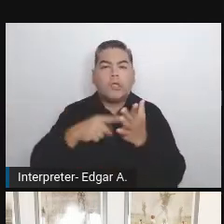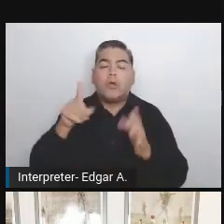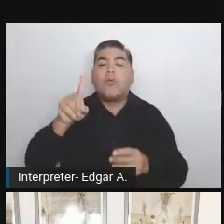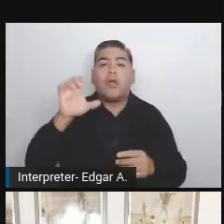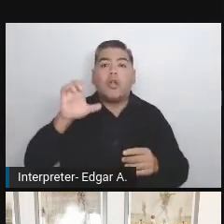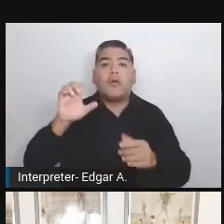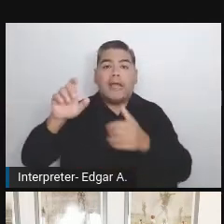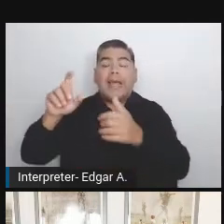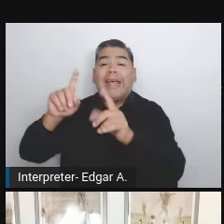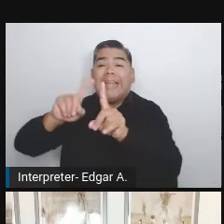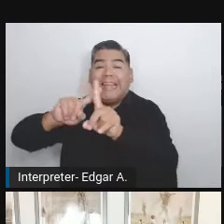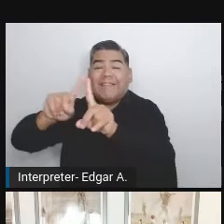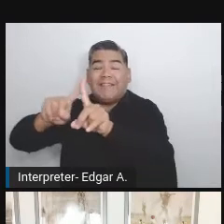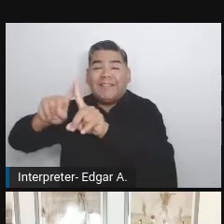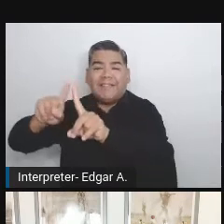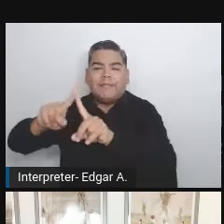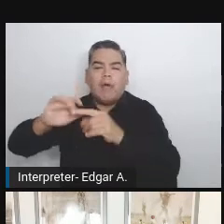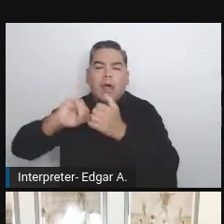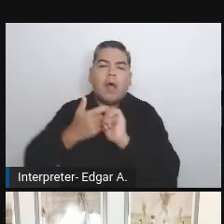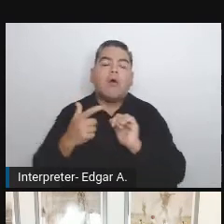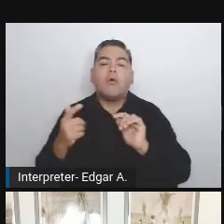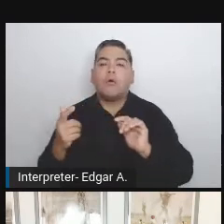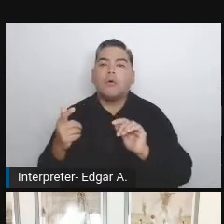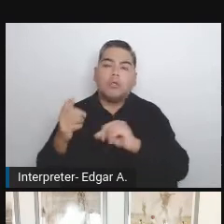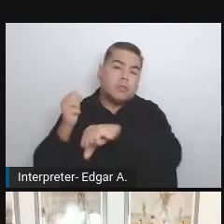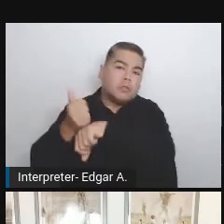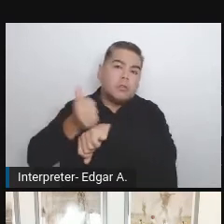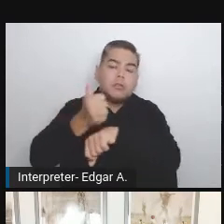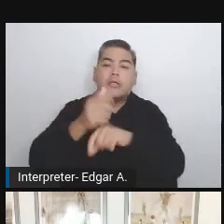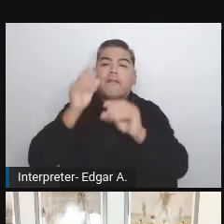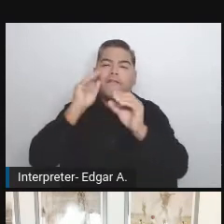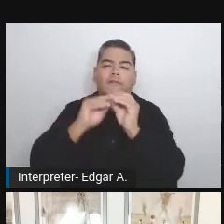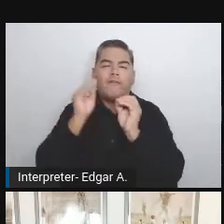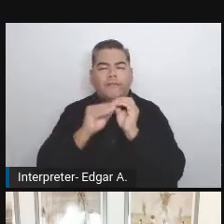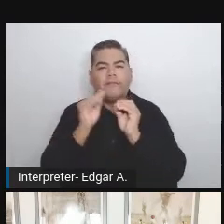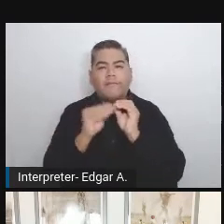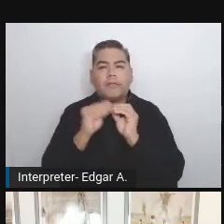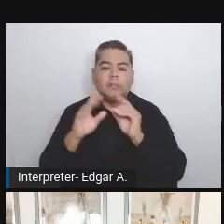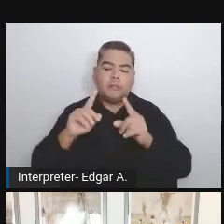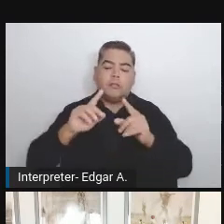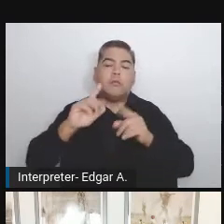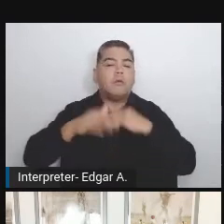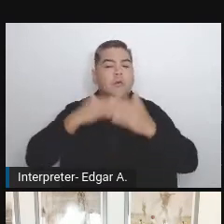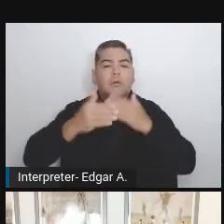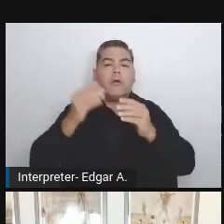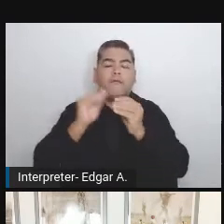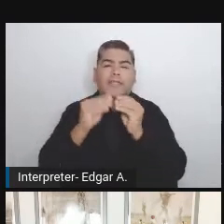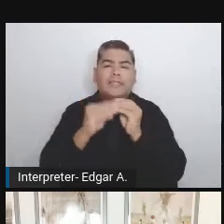We can create tasks, we can start fixing it, and while fixing them, we can learn.